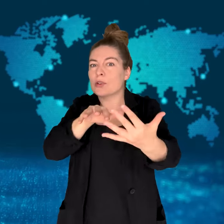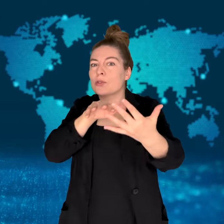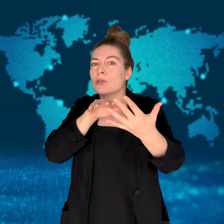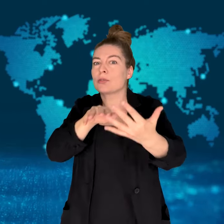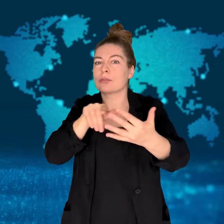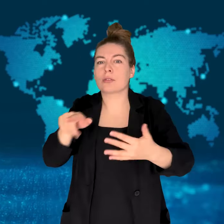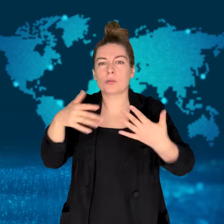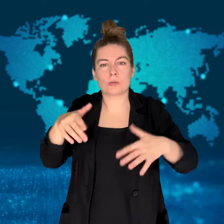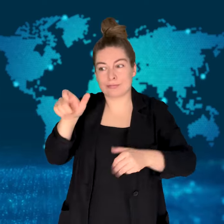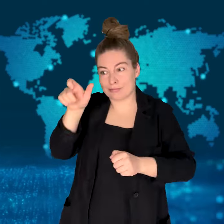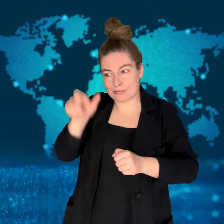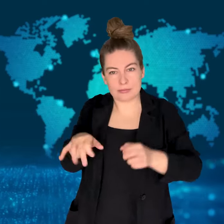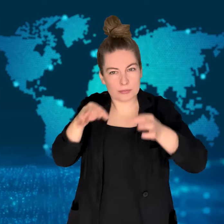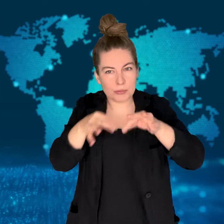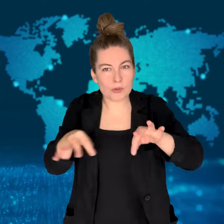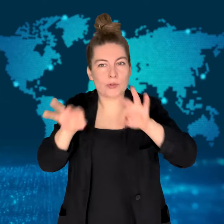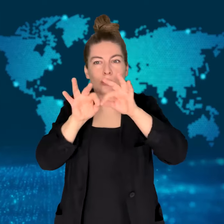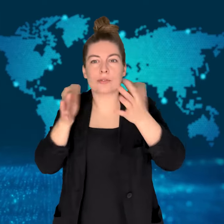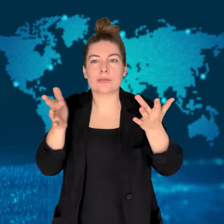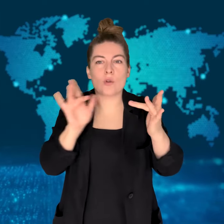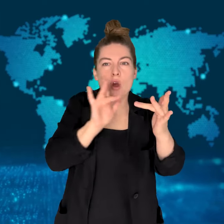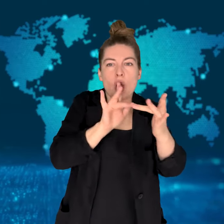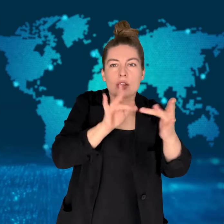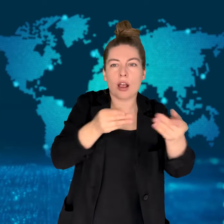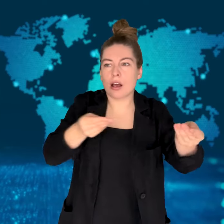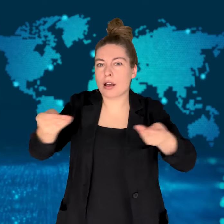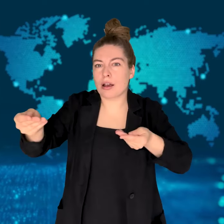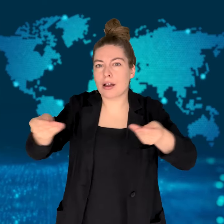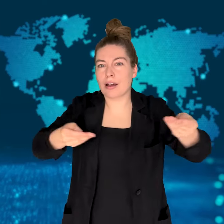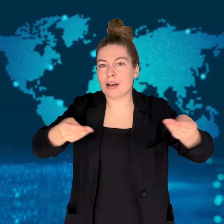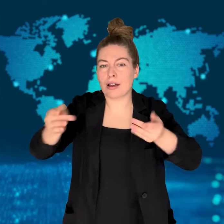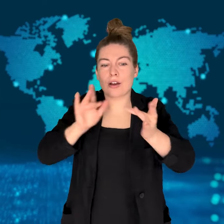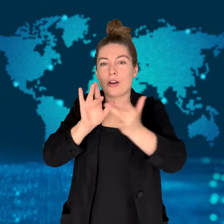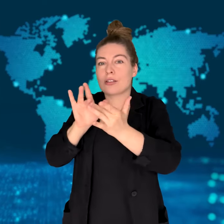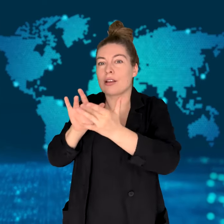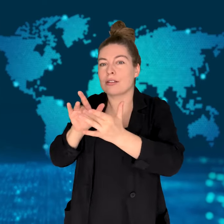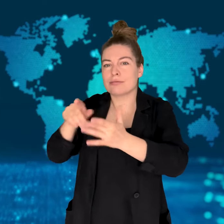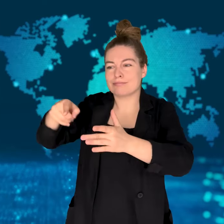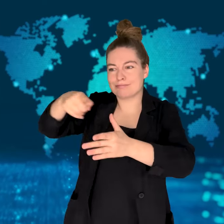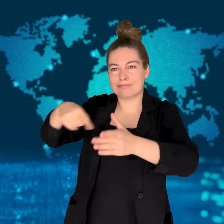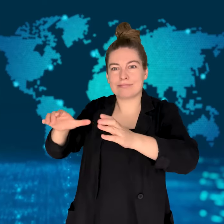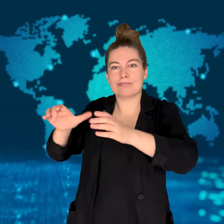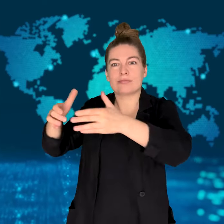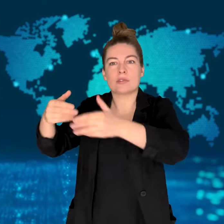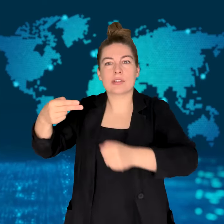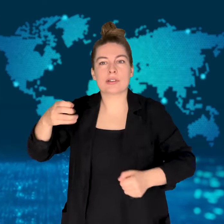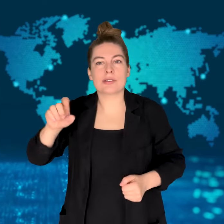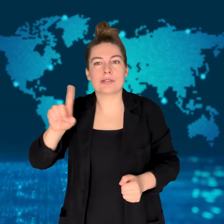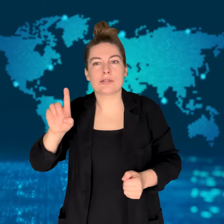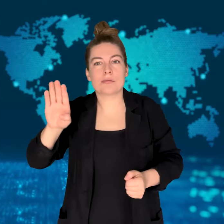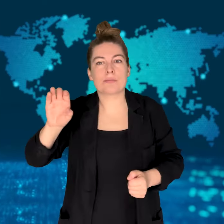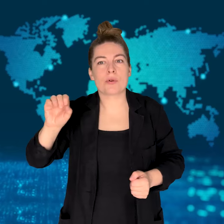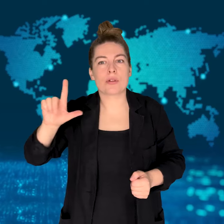He is the most senior Iranian commander to be killed